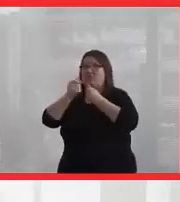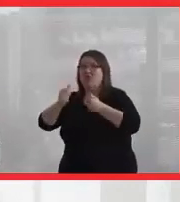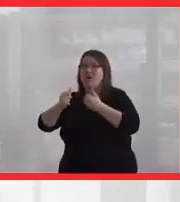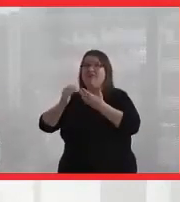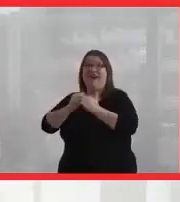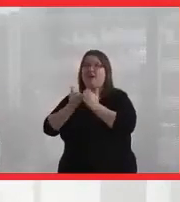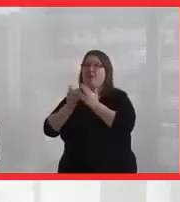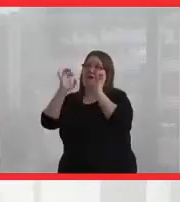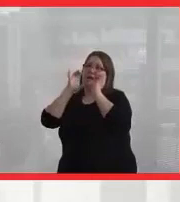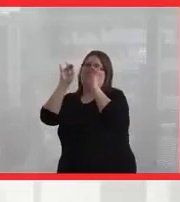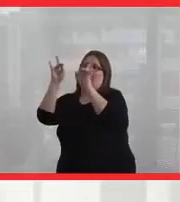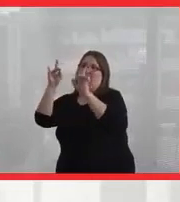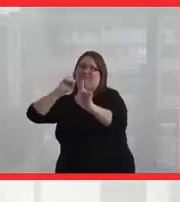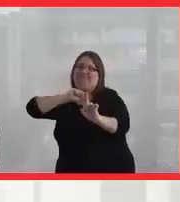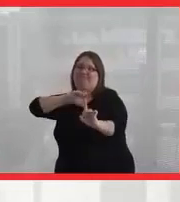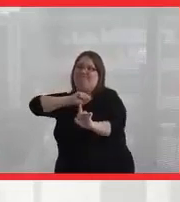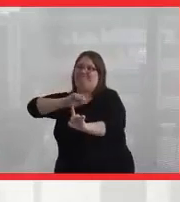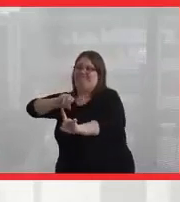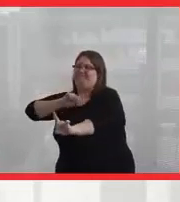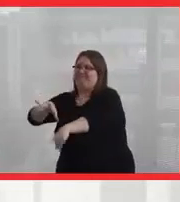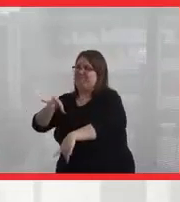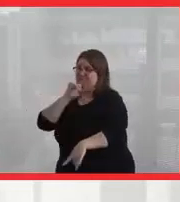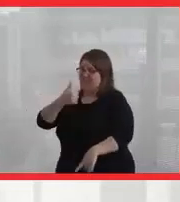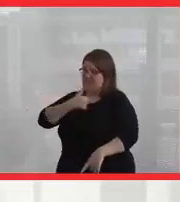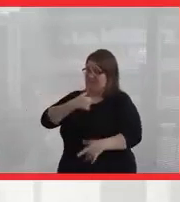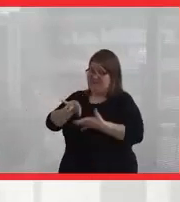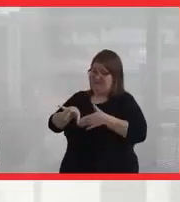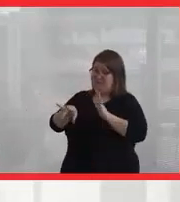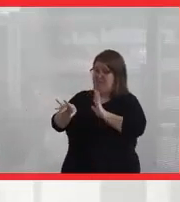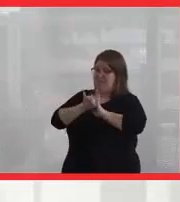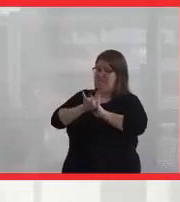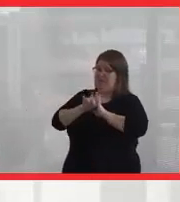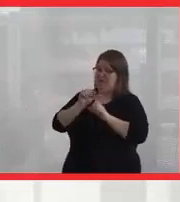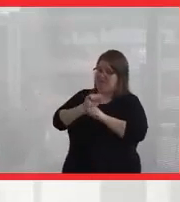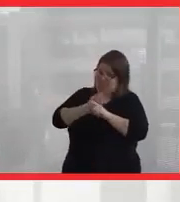And so that's really why I chose as a young woman to work in the field of education